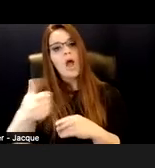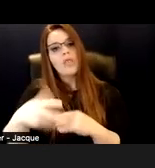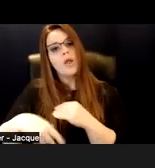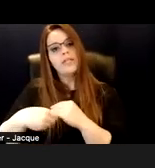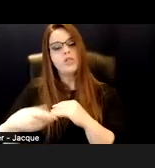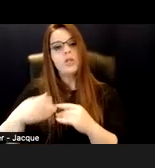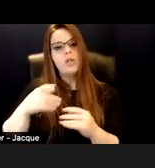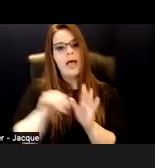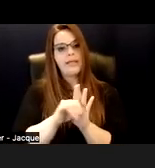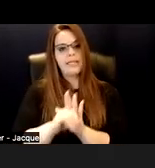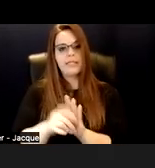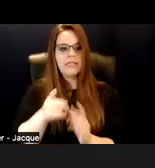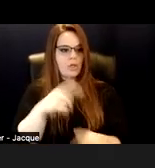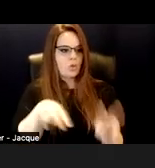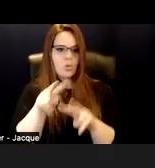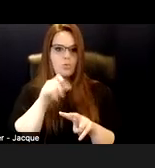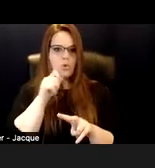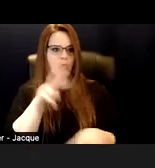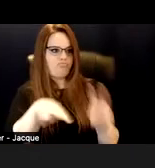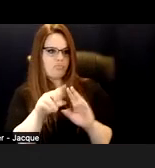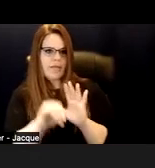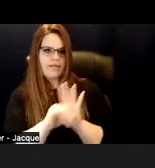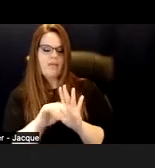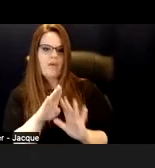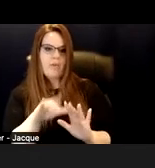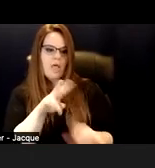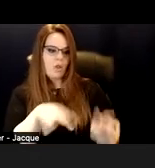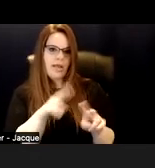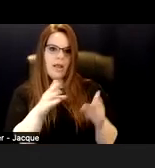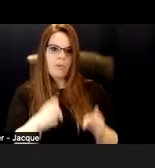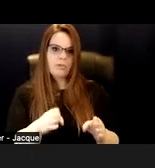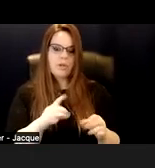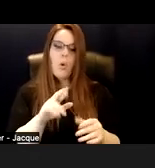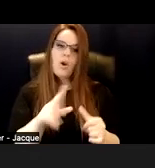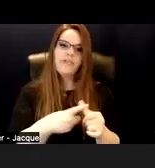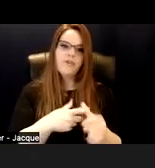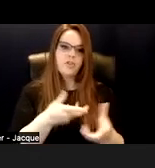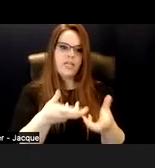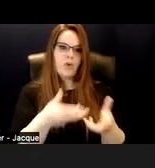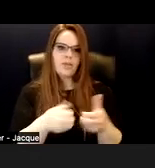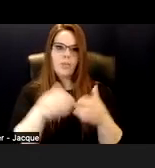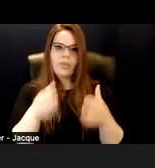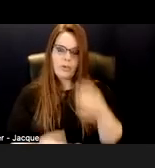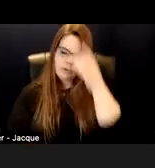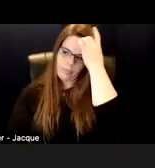perceiving or identifying just by looking at or a first interaction with someone. You can go the next slide, Sara, because I think I'm talking about it.